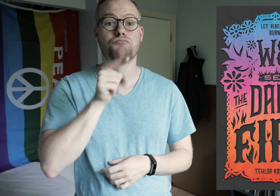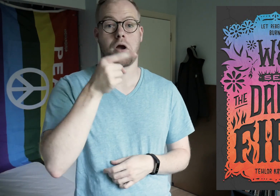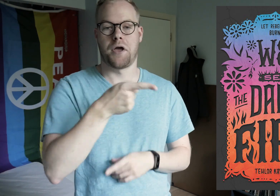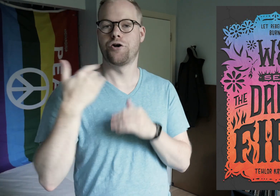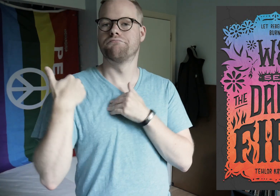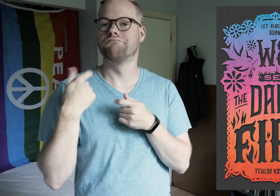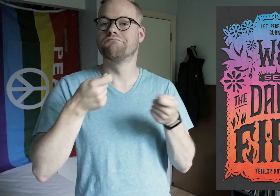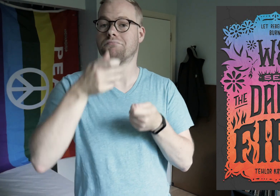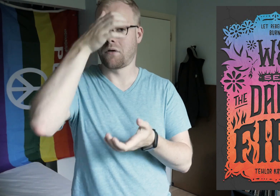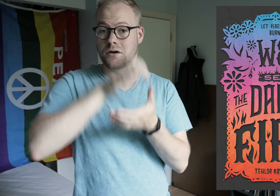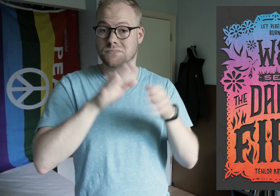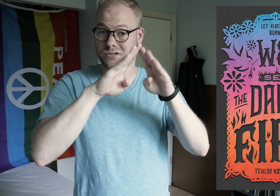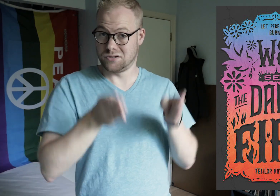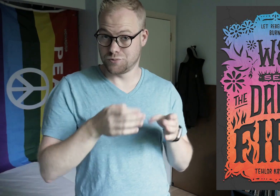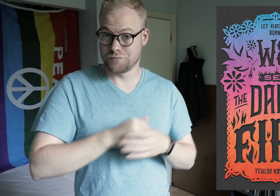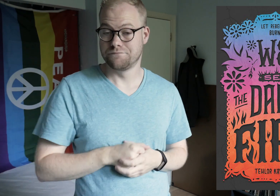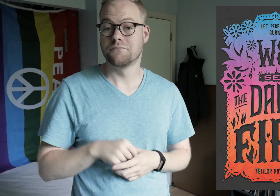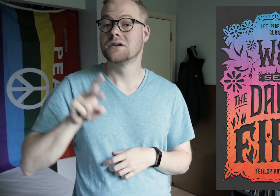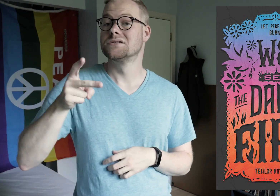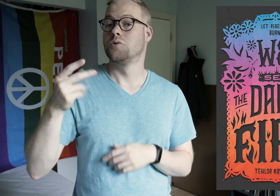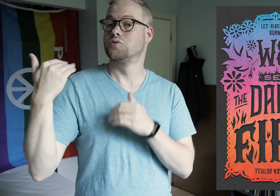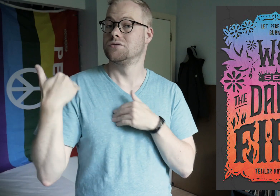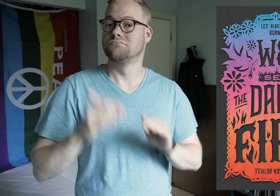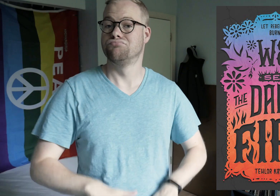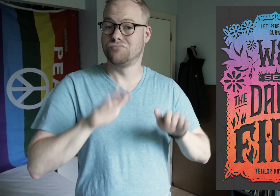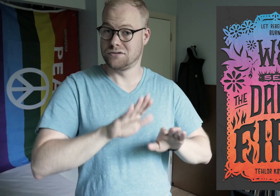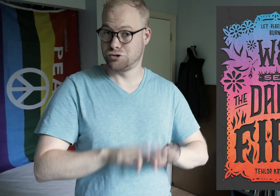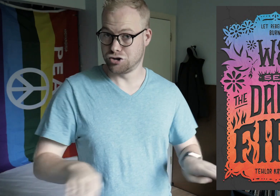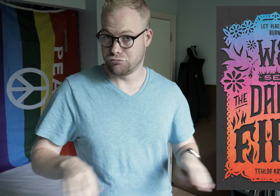The Primera is responsible for running the husband’s household. The Segunda is responsible for raising his children.